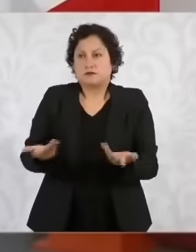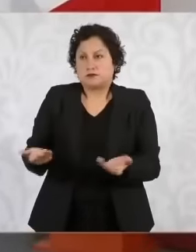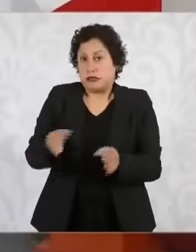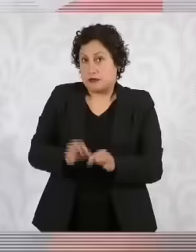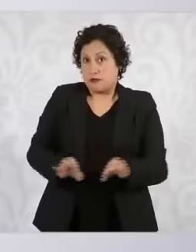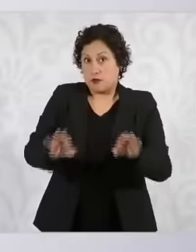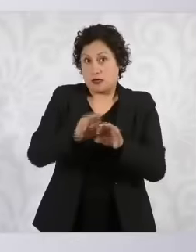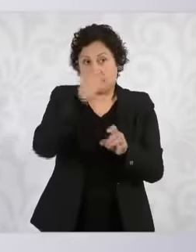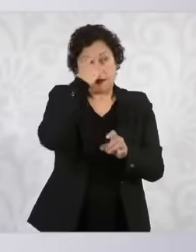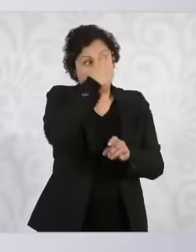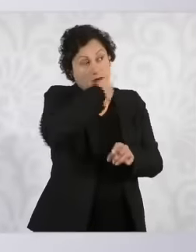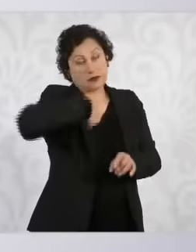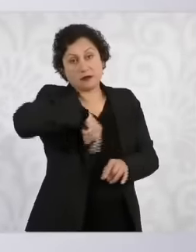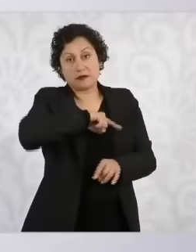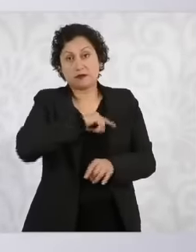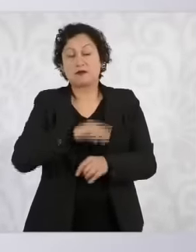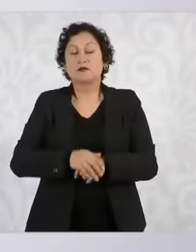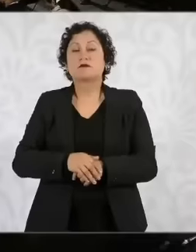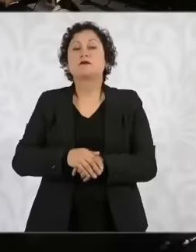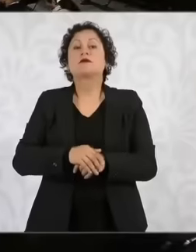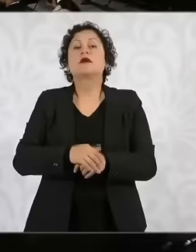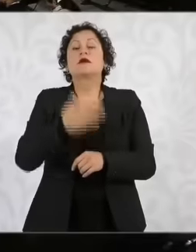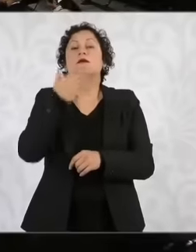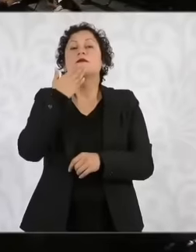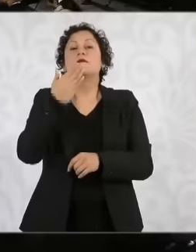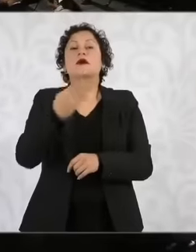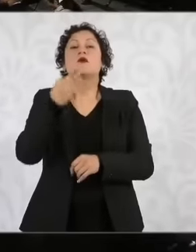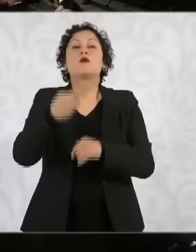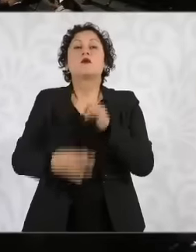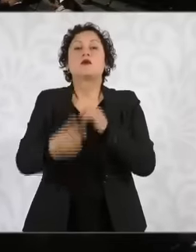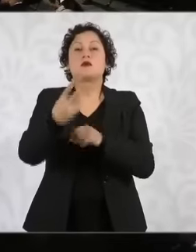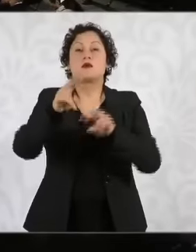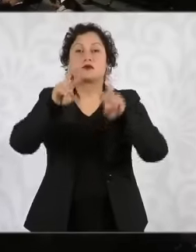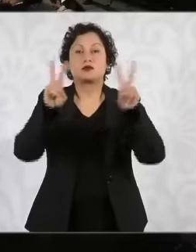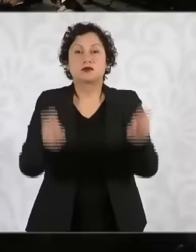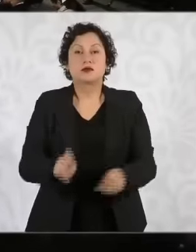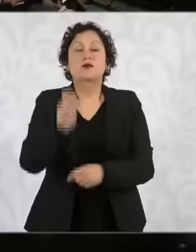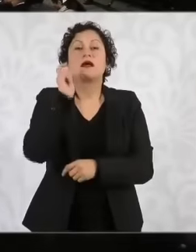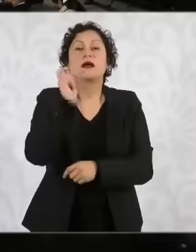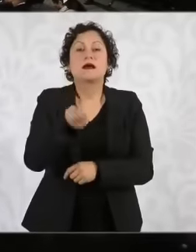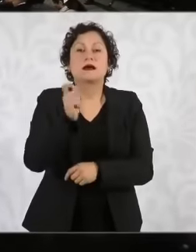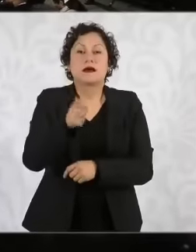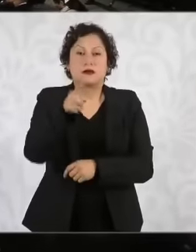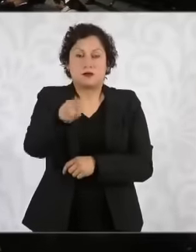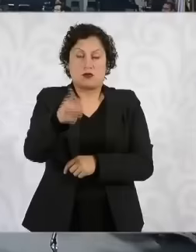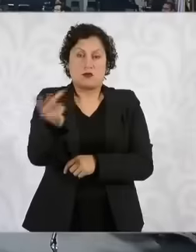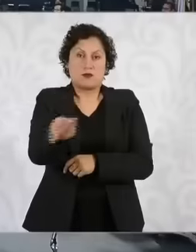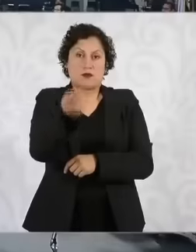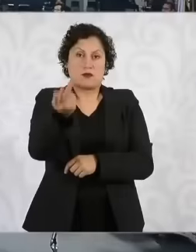very good president just if you allow me quickly two topics what would you respond to this this situation